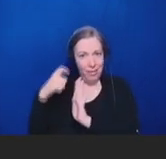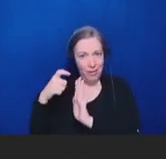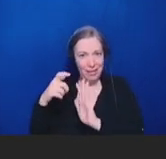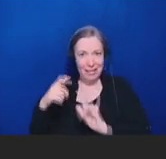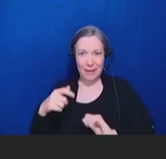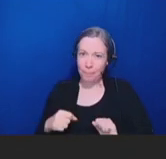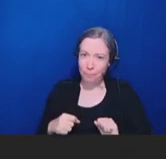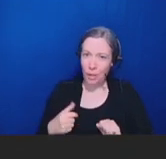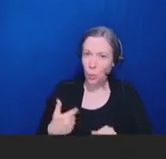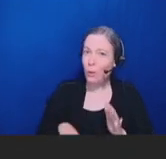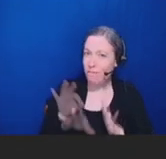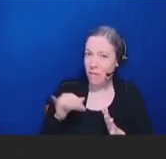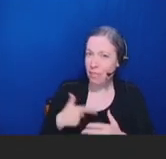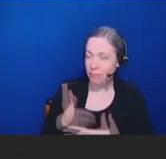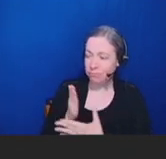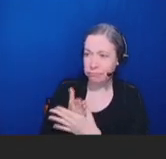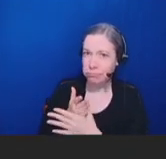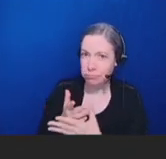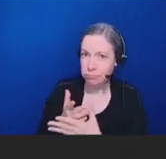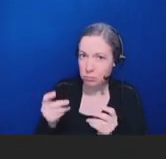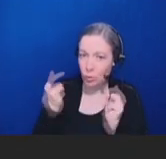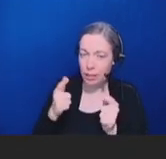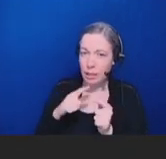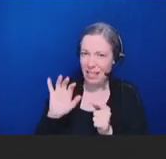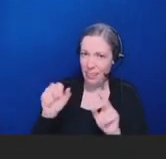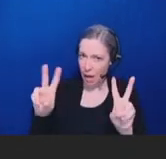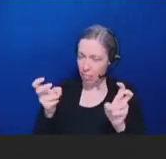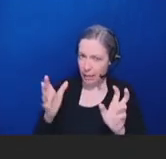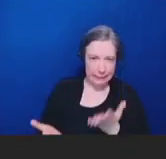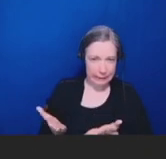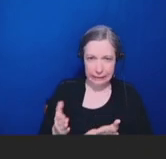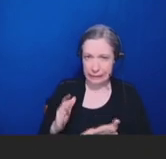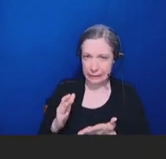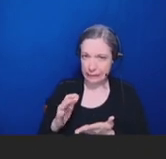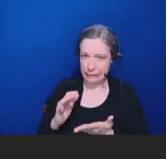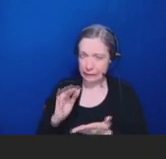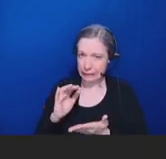to a more accurate representation. Finally, we've commissioned the Reagan-Udall